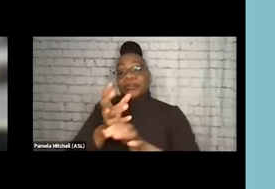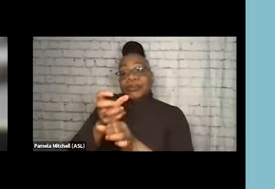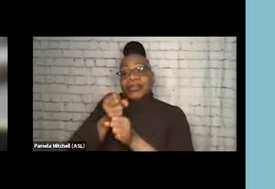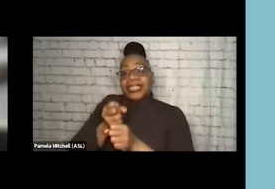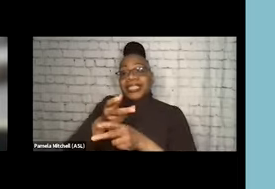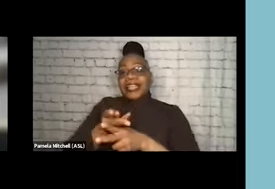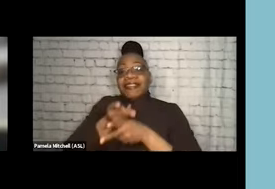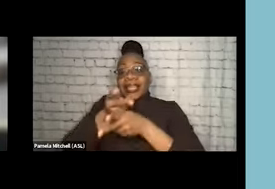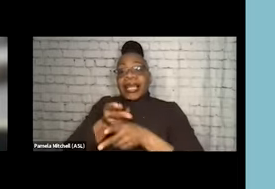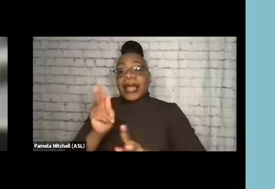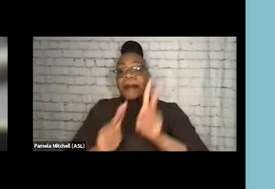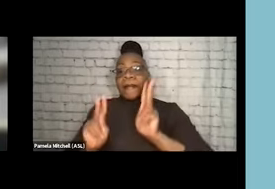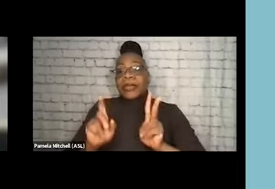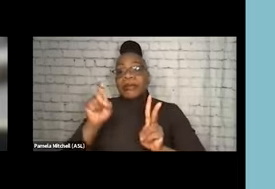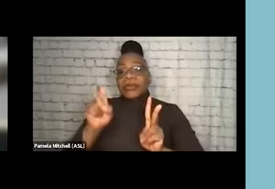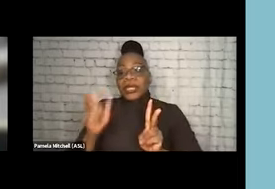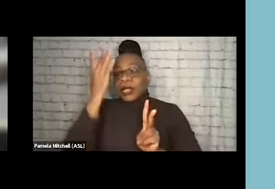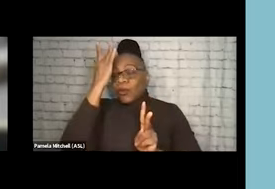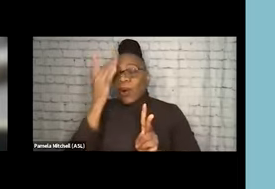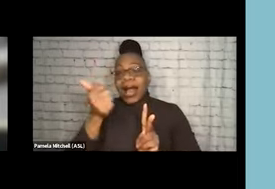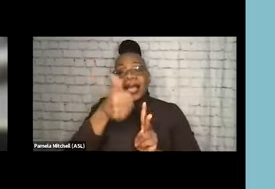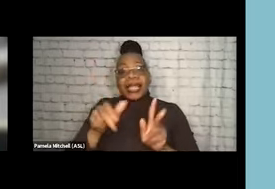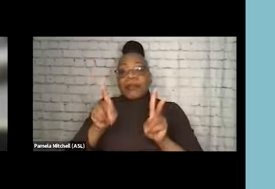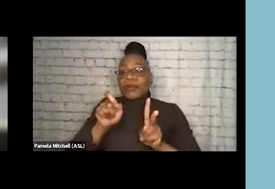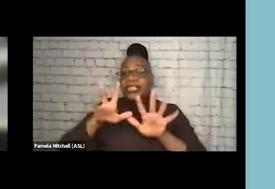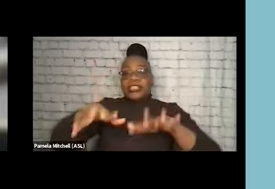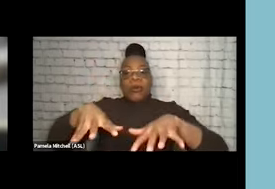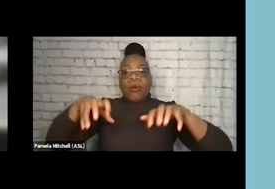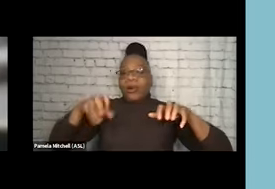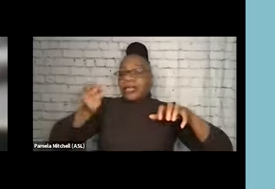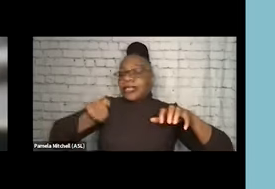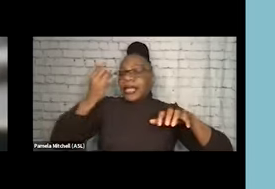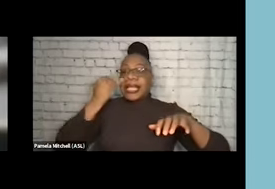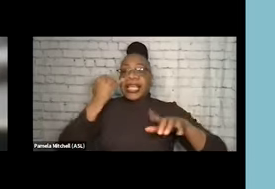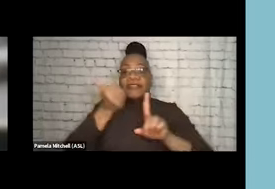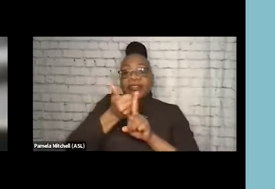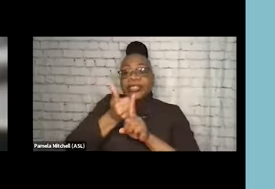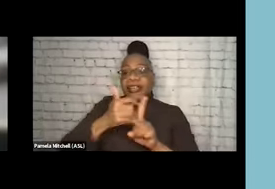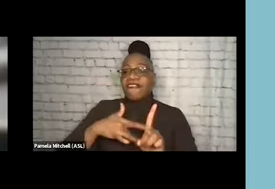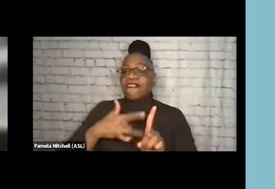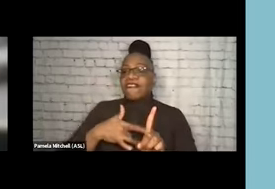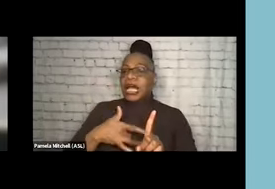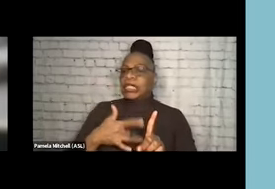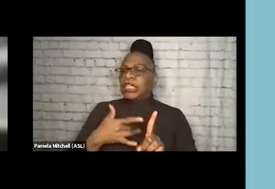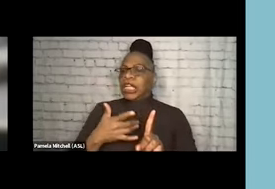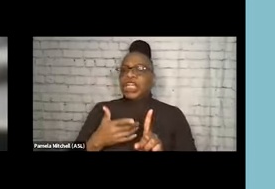because I think anyone probably in this audience can understand, if you felt like you were going to walk into your doctor's office